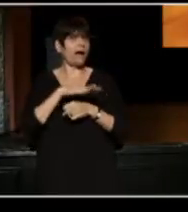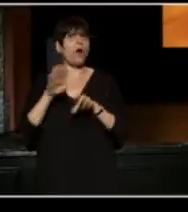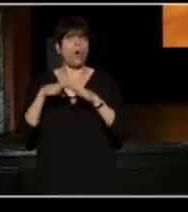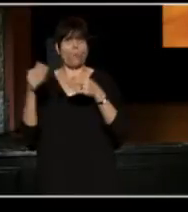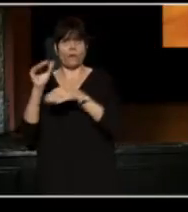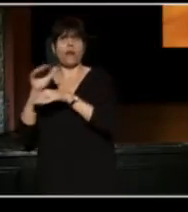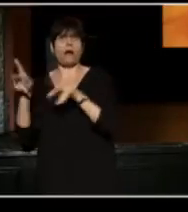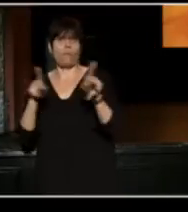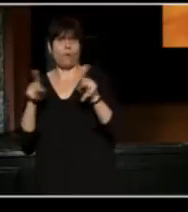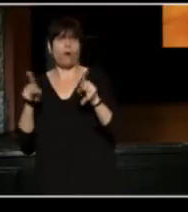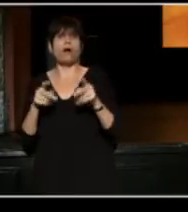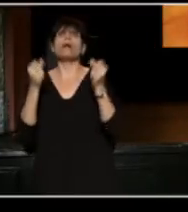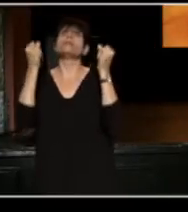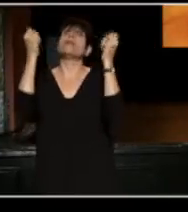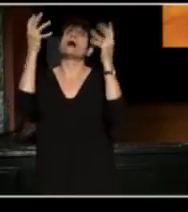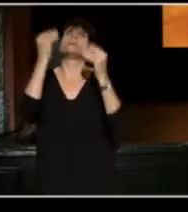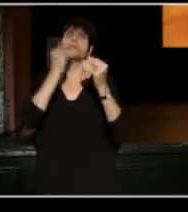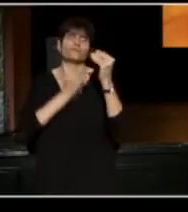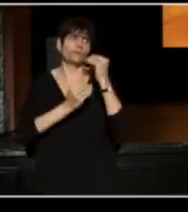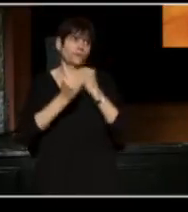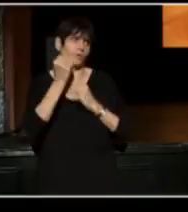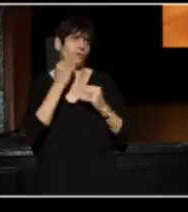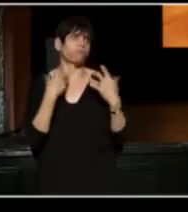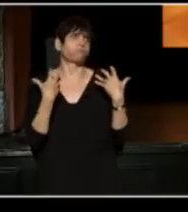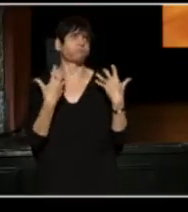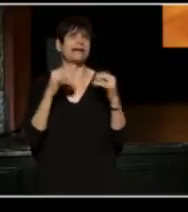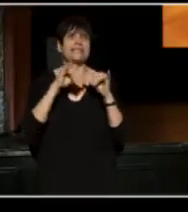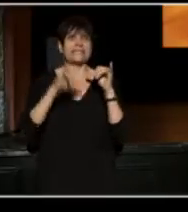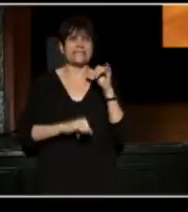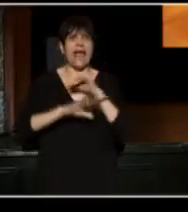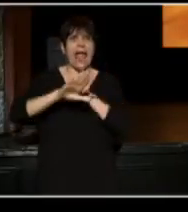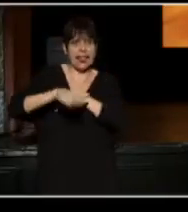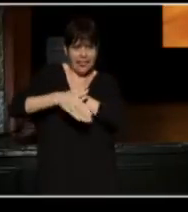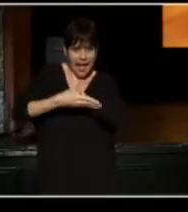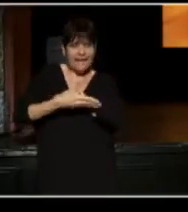There will be lots of food, stay late, there will be lots of drink,